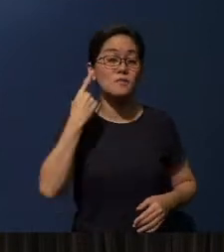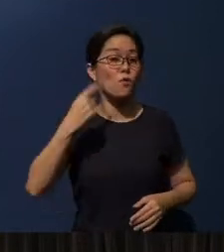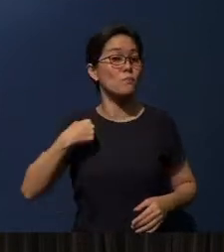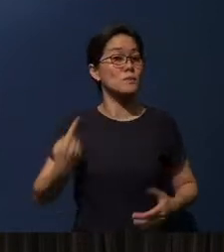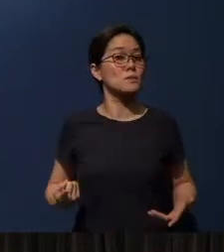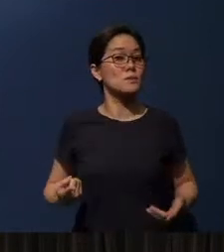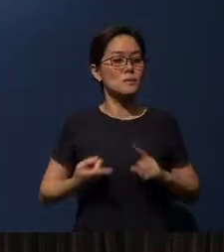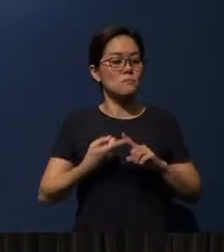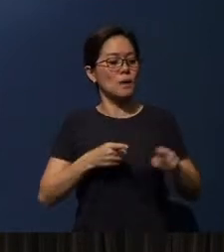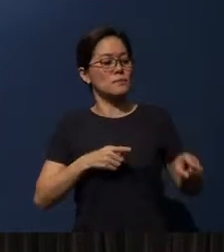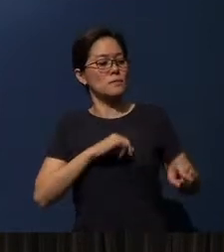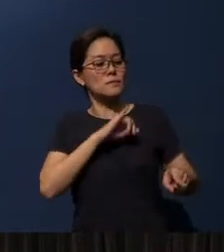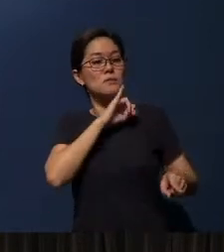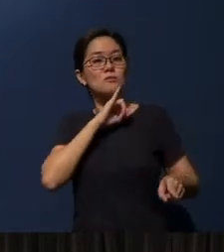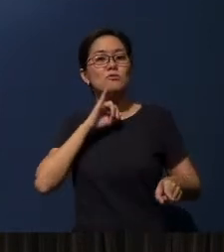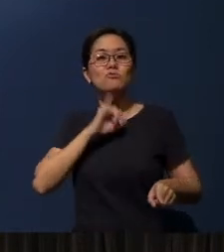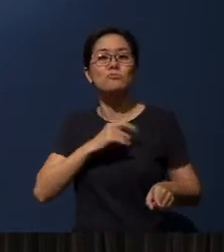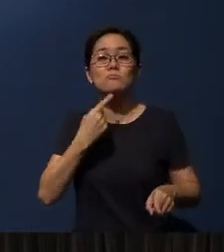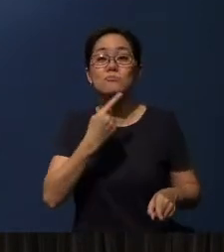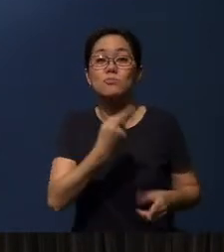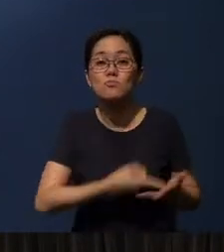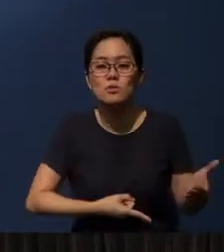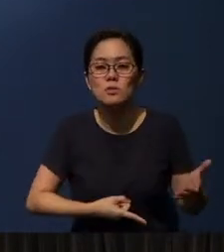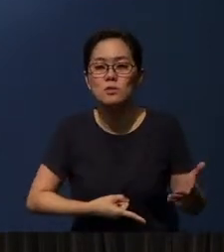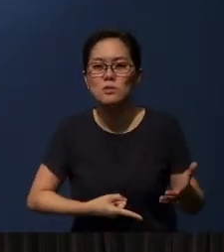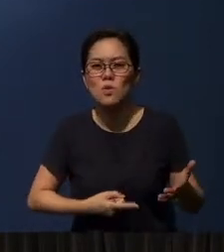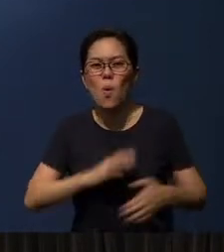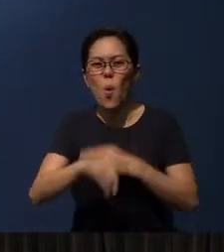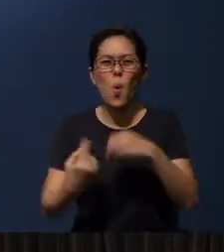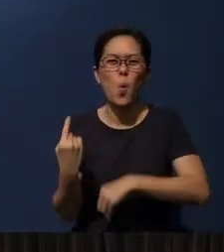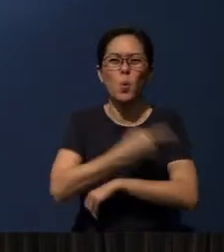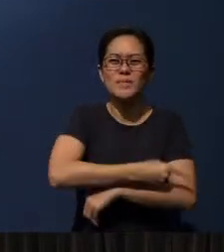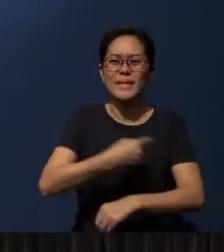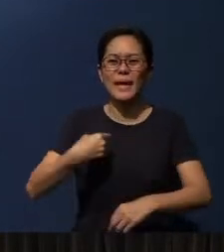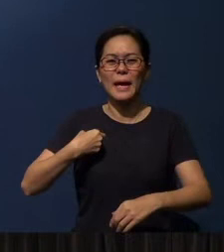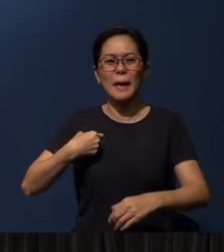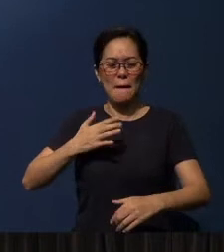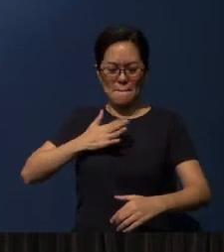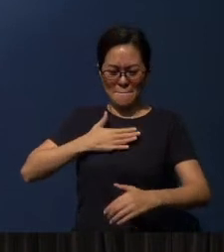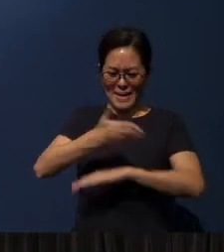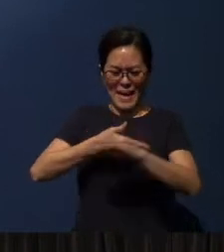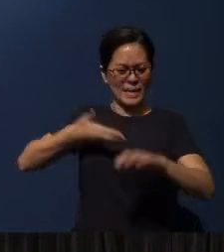But to Israel he says: ‘All day long I have stretched out My hands